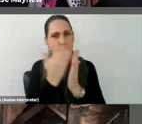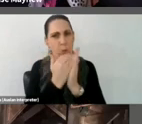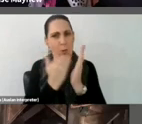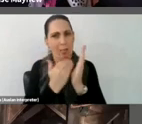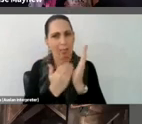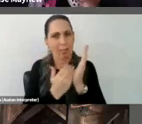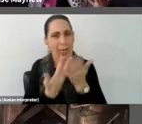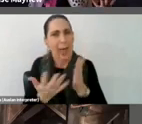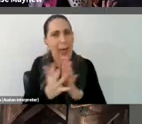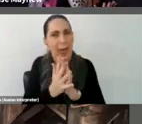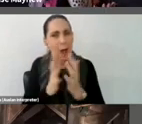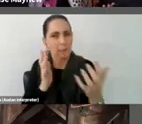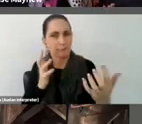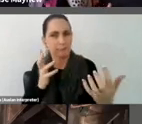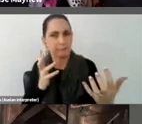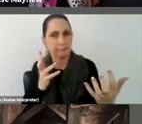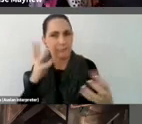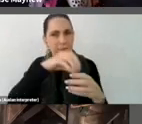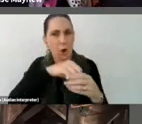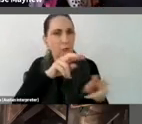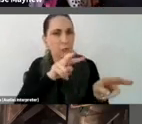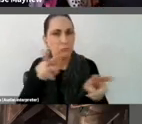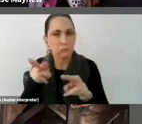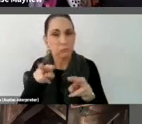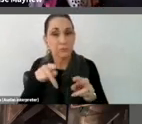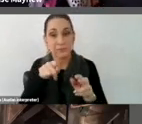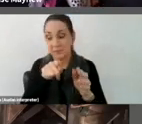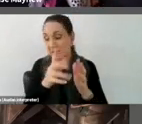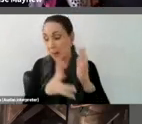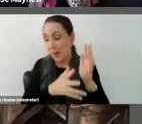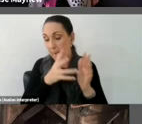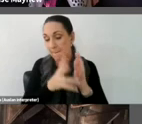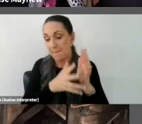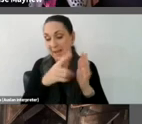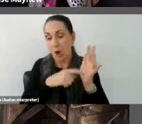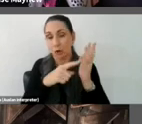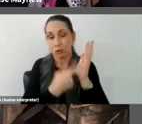For Turrell’s work you must put protective covers on your shoes, ensuring